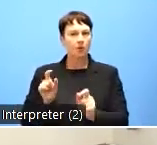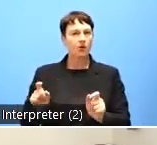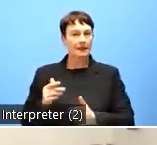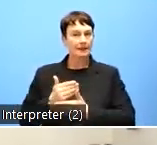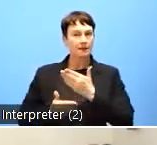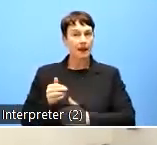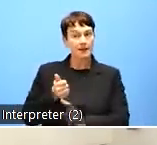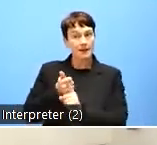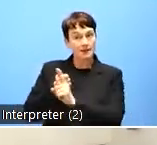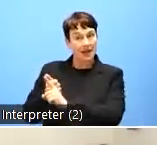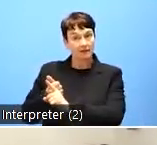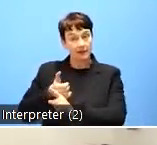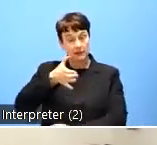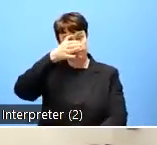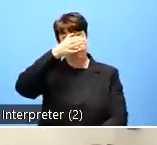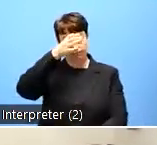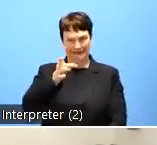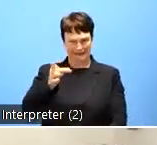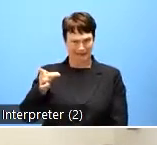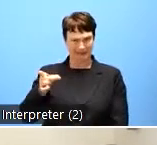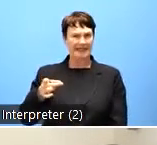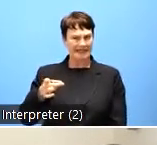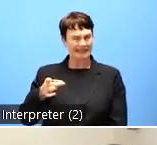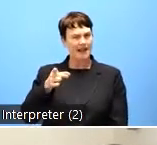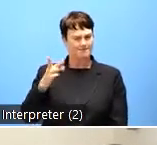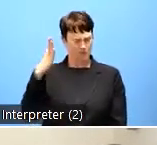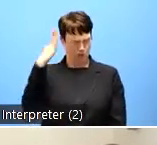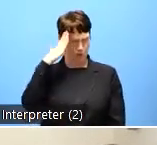And therefore, I'm very happy to give the floor to our co-organizer of this event, the